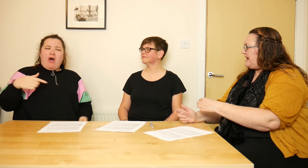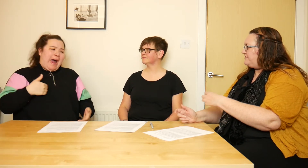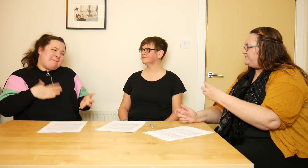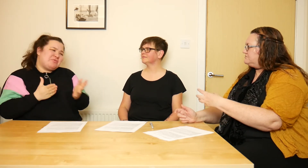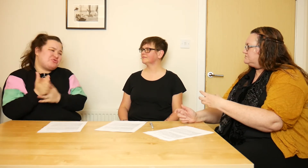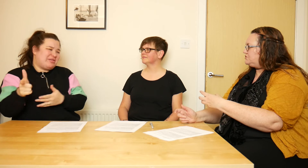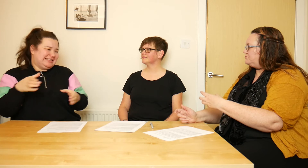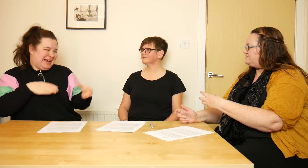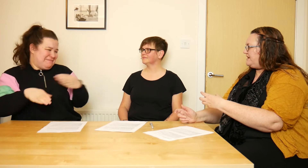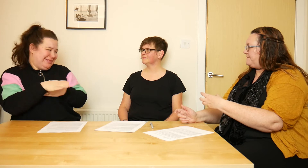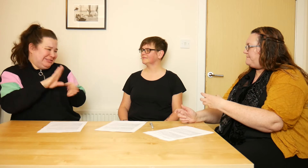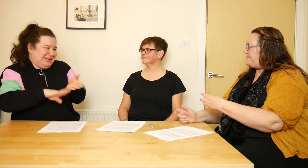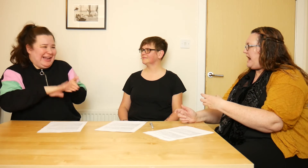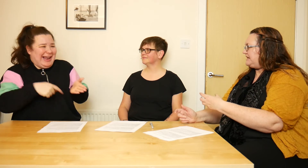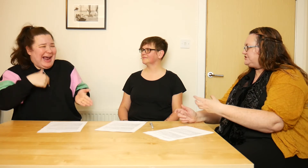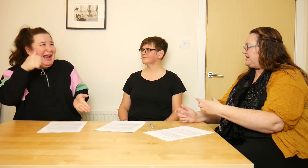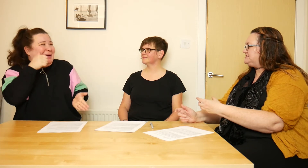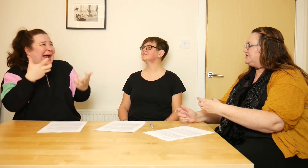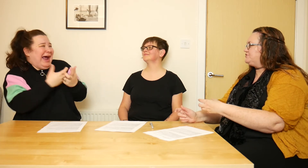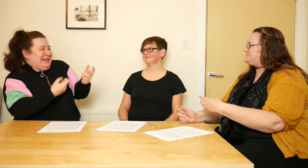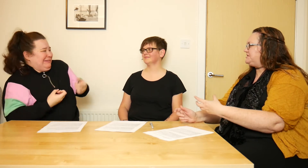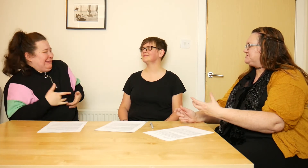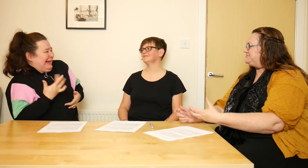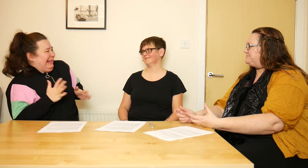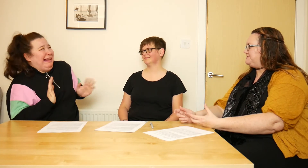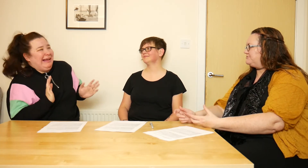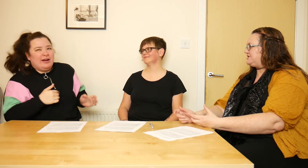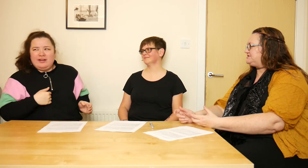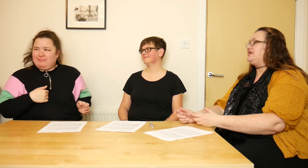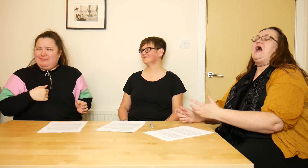And it feels almost very patronising, especially when people start saying: